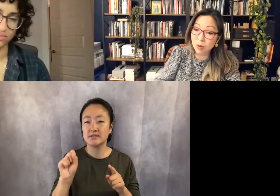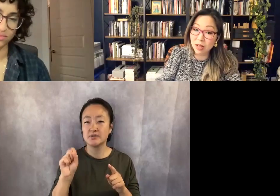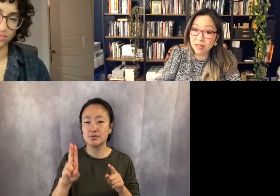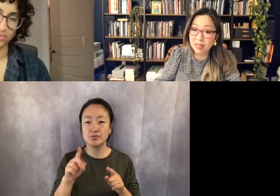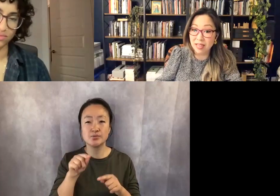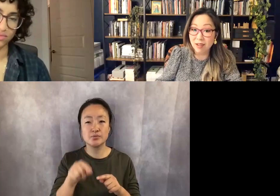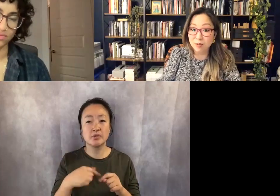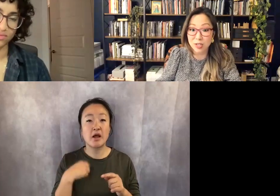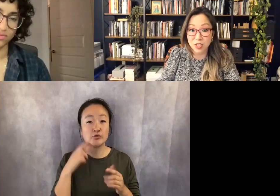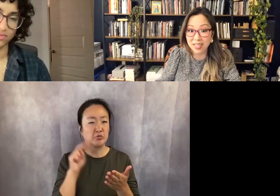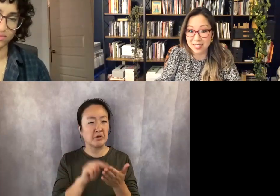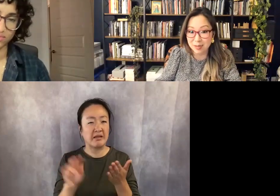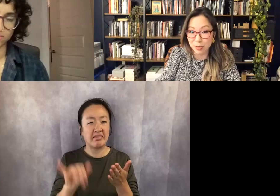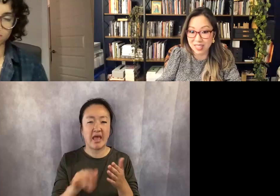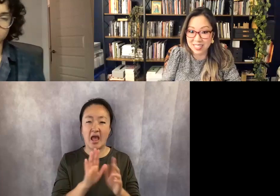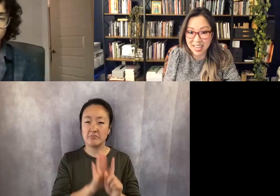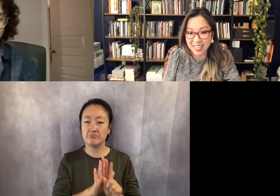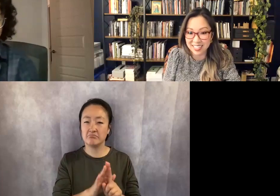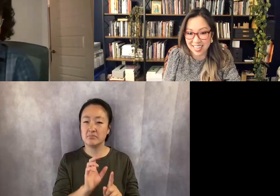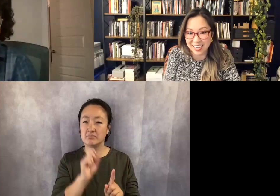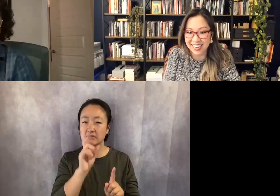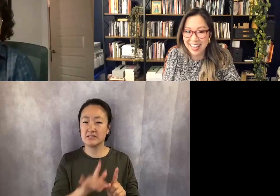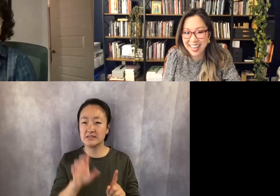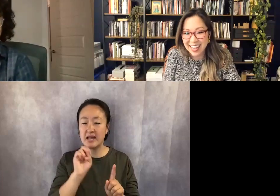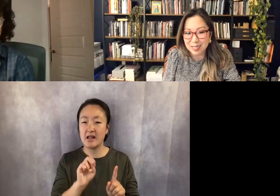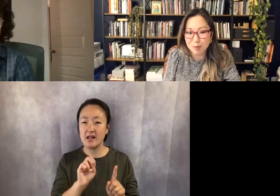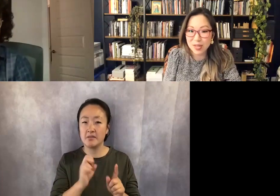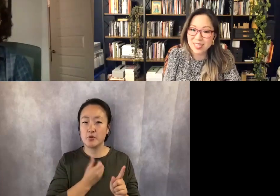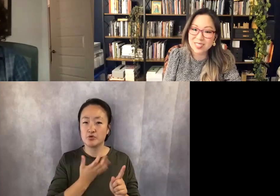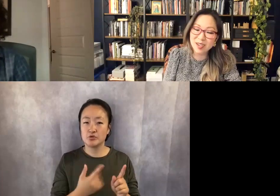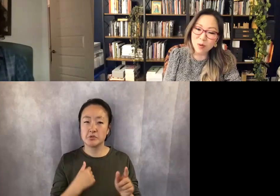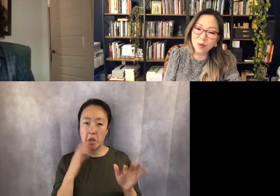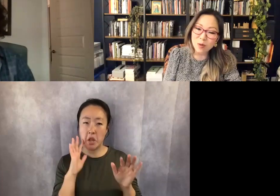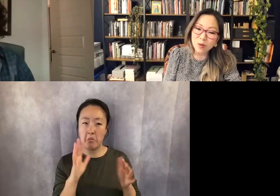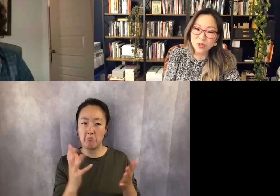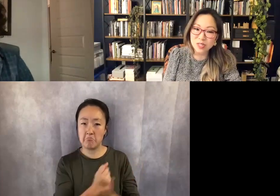So I was like, well, now's my chance to put the Xangas in. And to put these like old journal